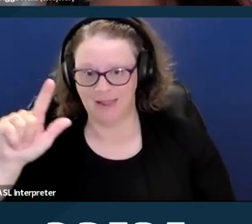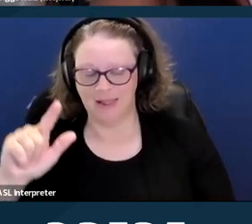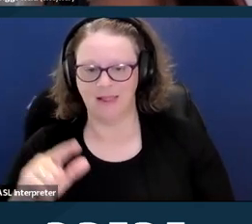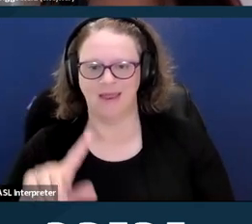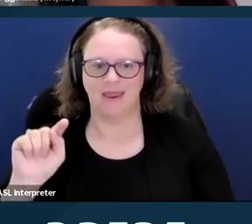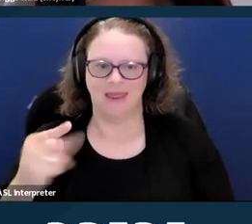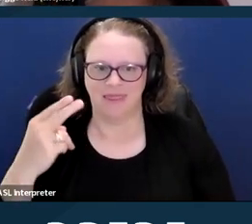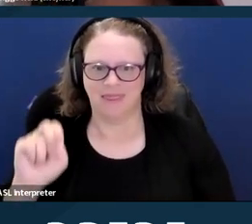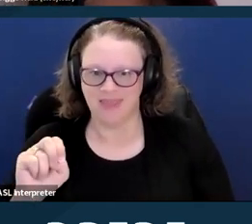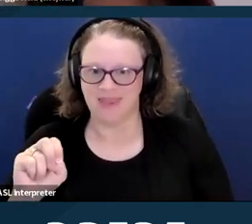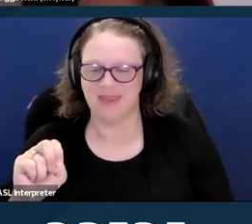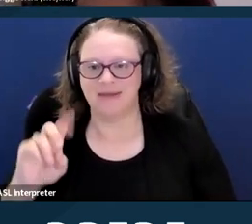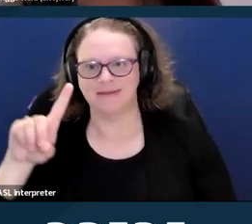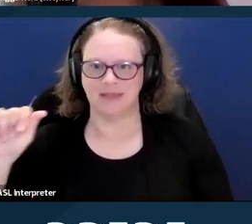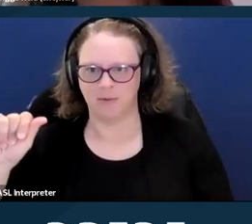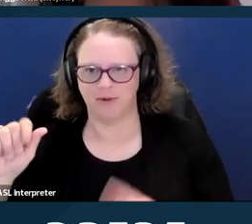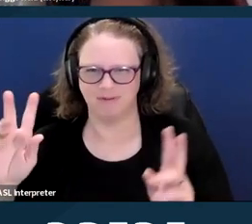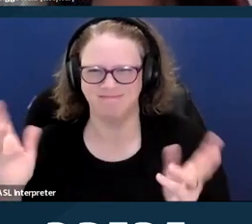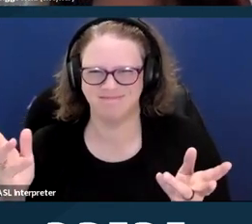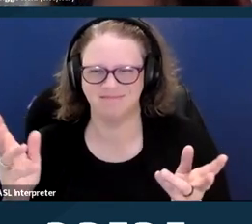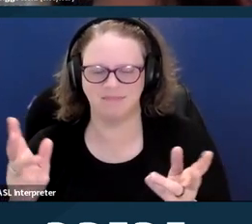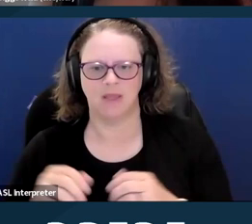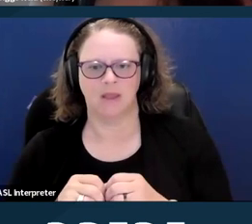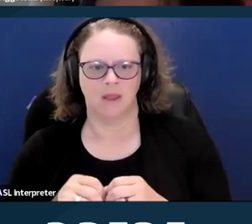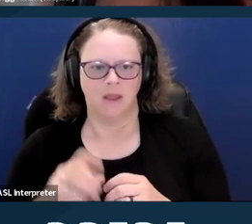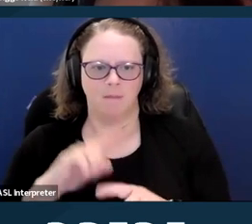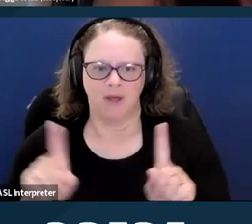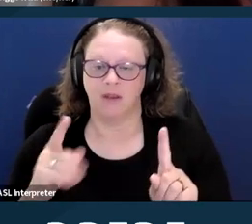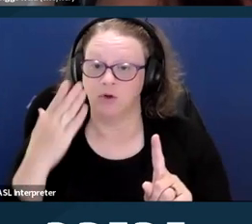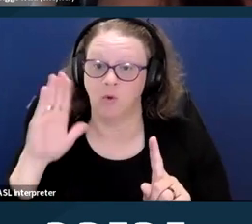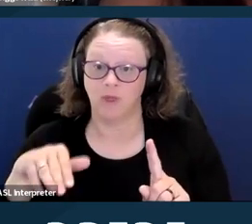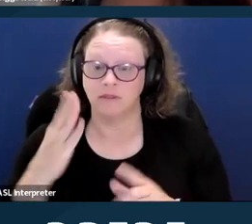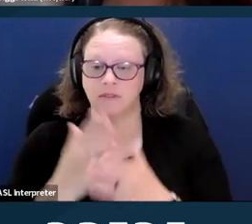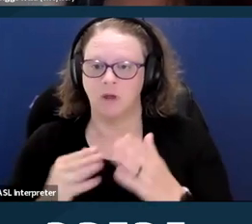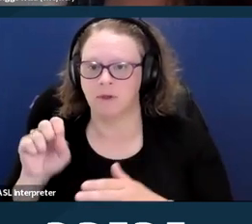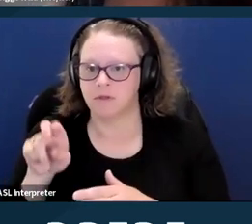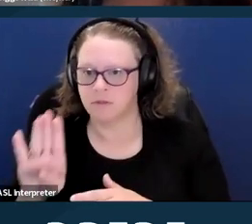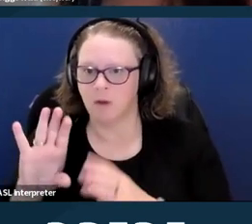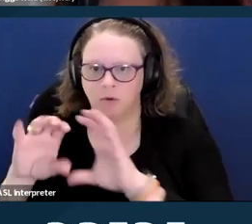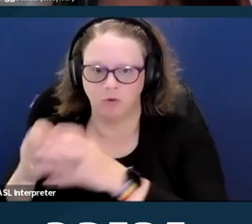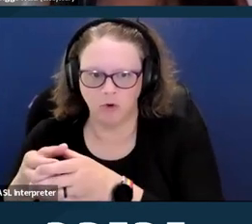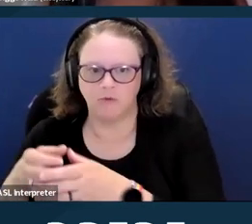You don't need to be perfect, but just be thoughtful and respectful when you choose the language